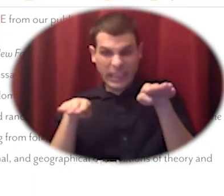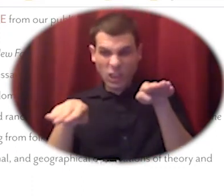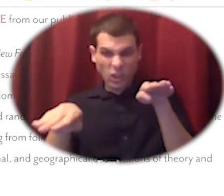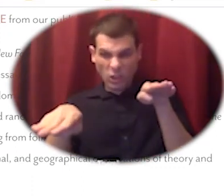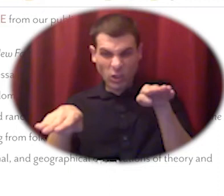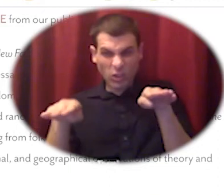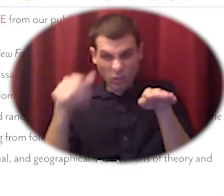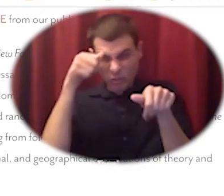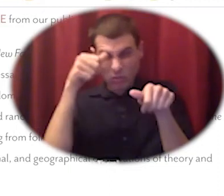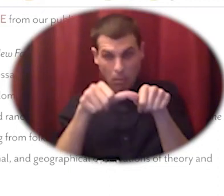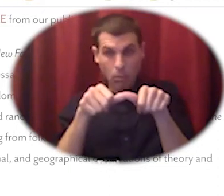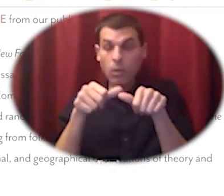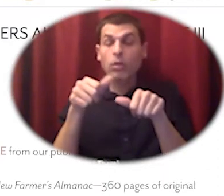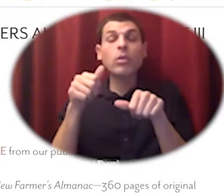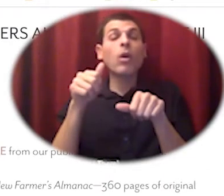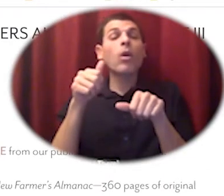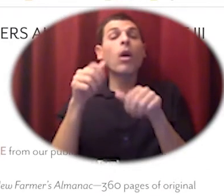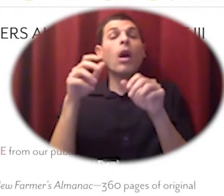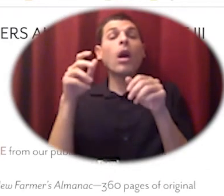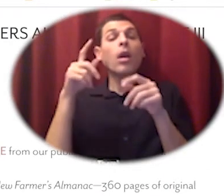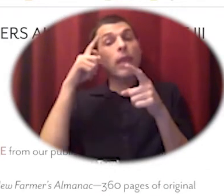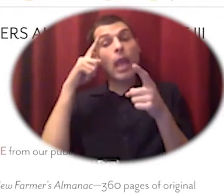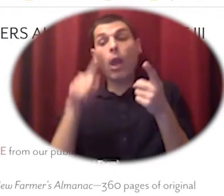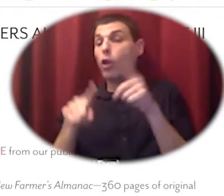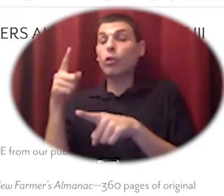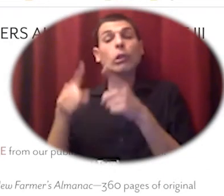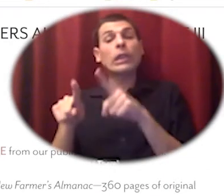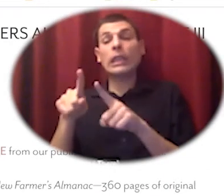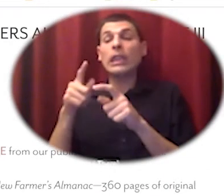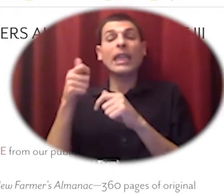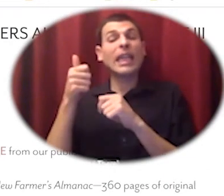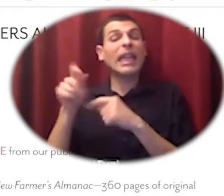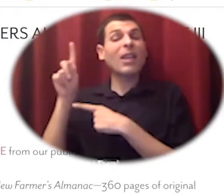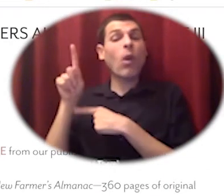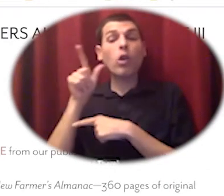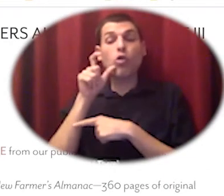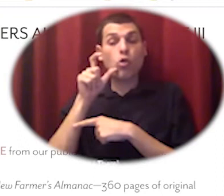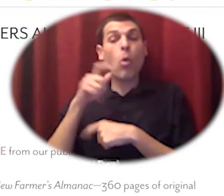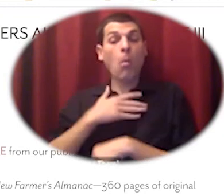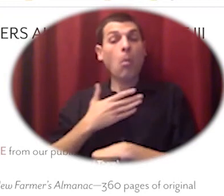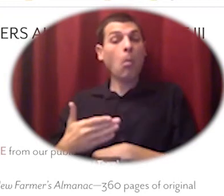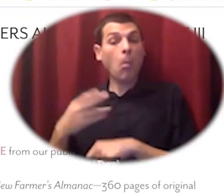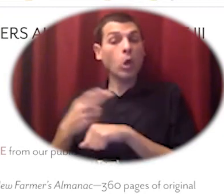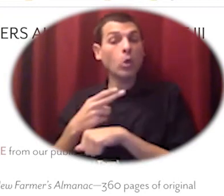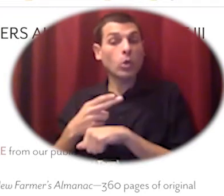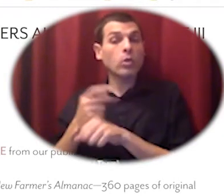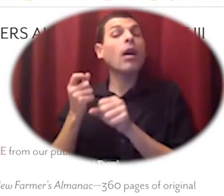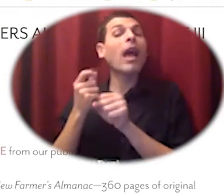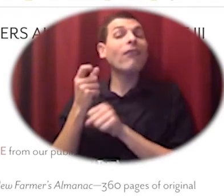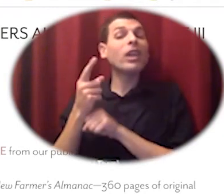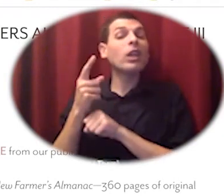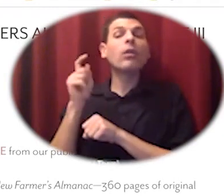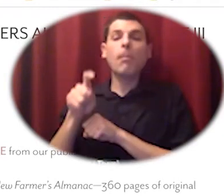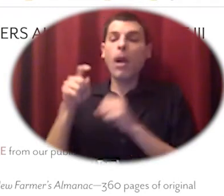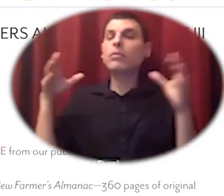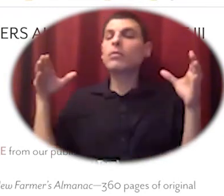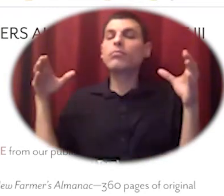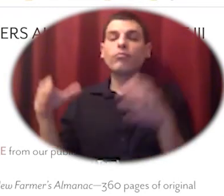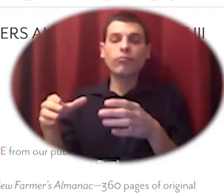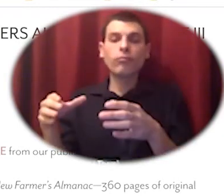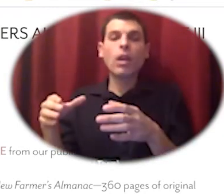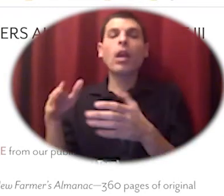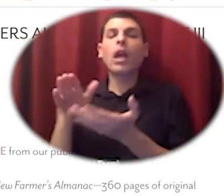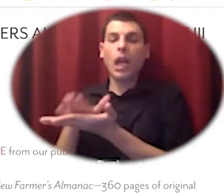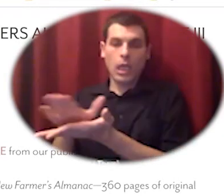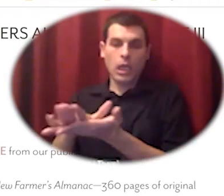clean the ditches in every three or five years a new major domo is elected and the major domo